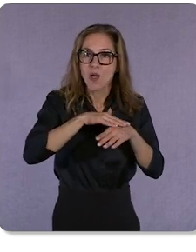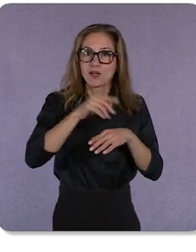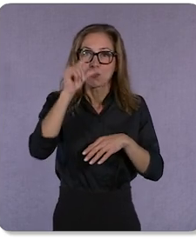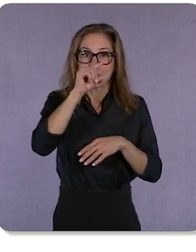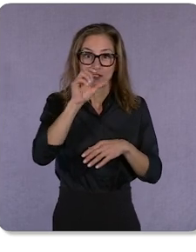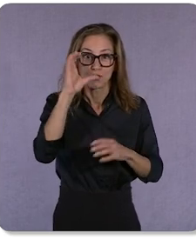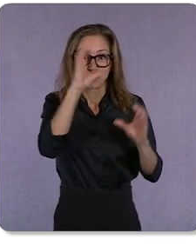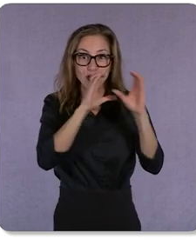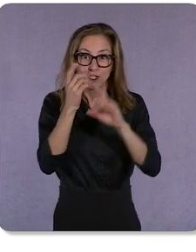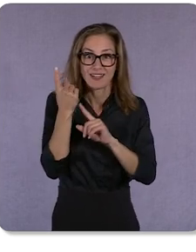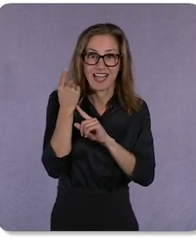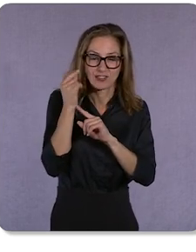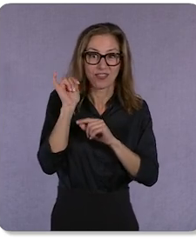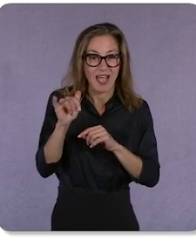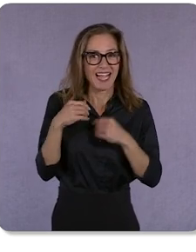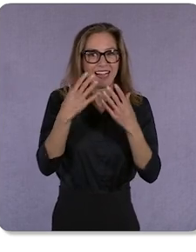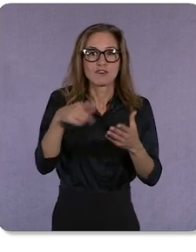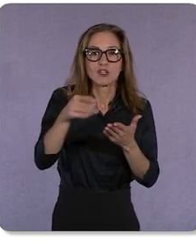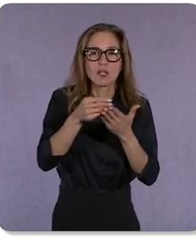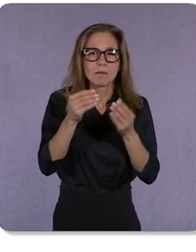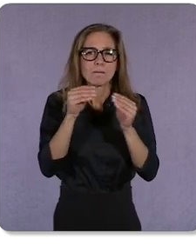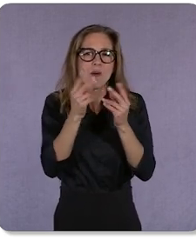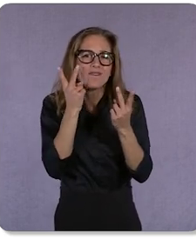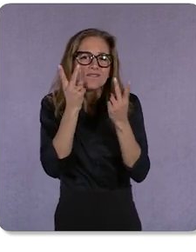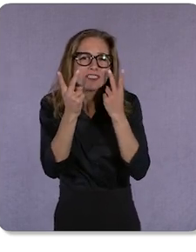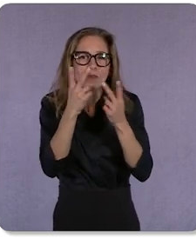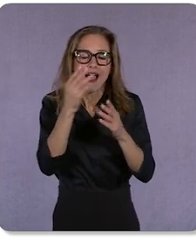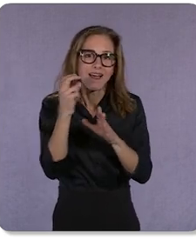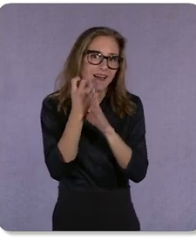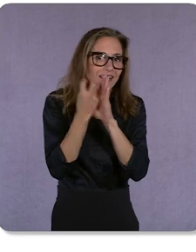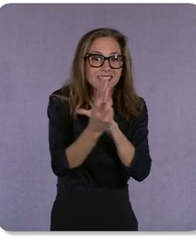a more visual and engaging experience. Let’s say you search “summer dresses”